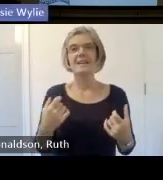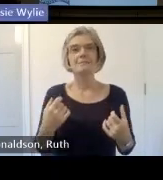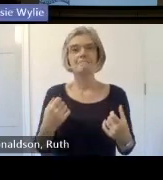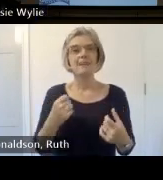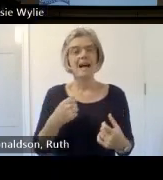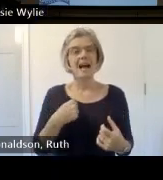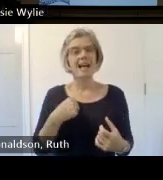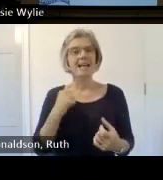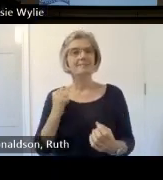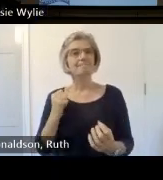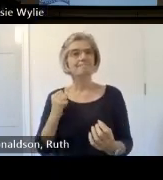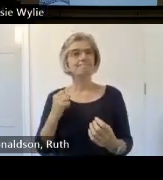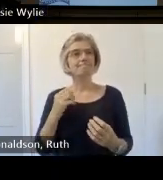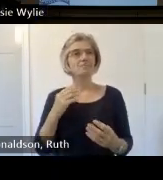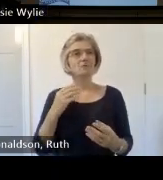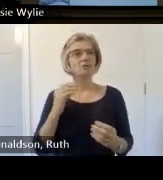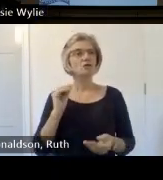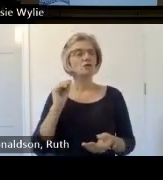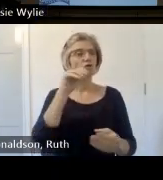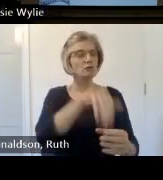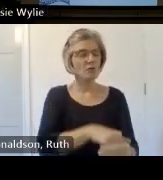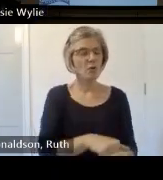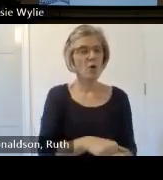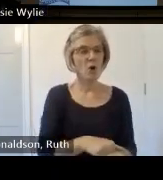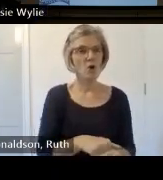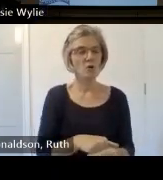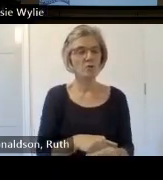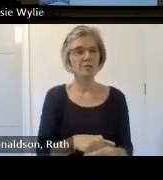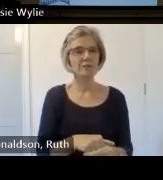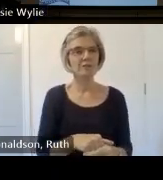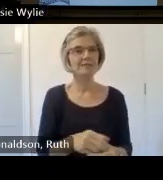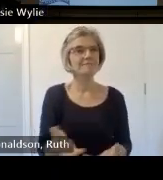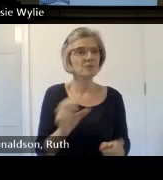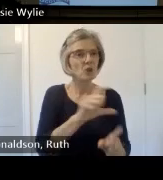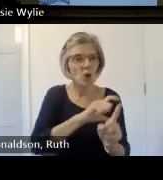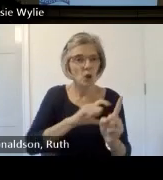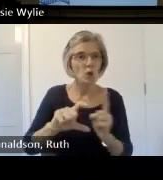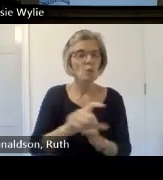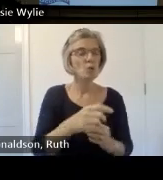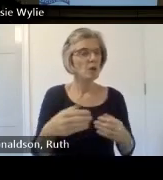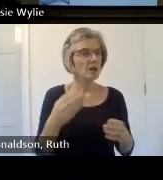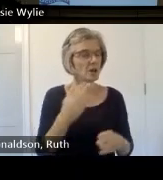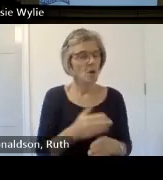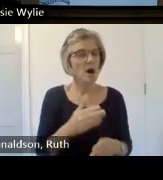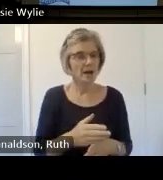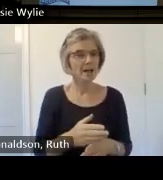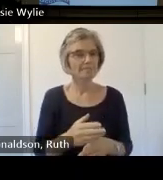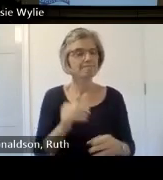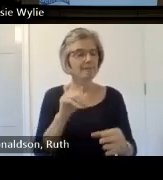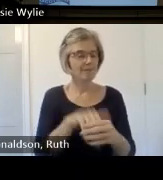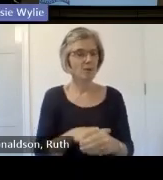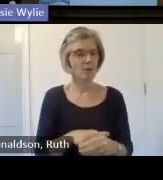good not just archival work but Community work it's lovely stuff thank you for listening thank